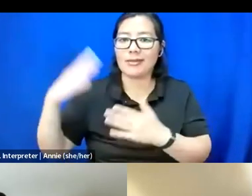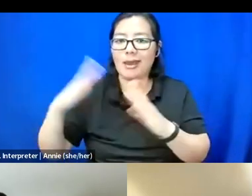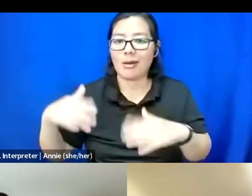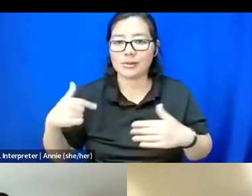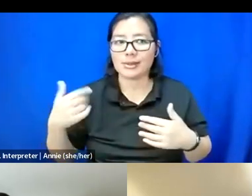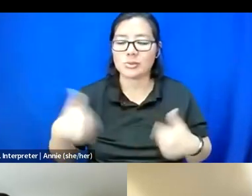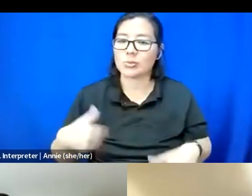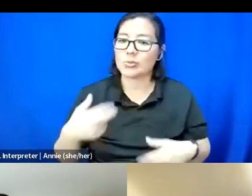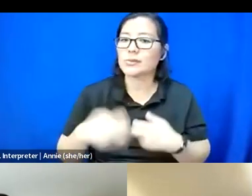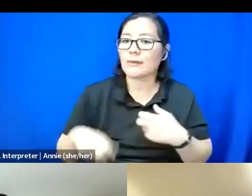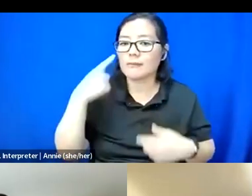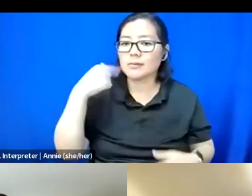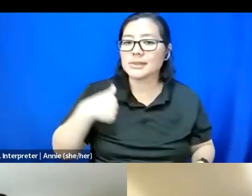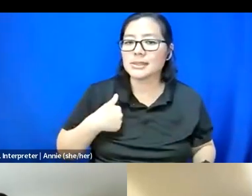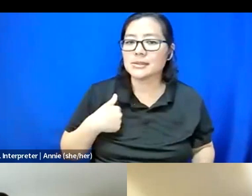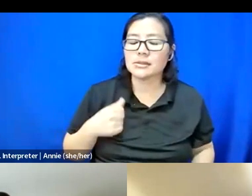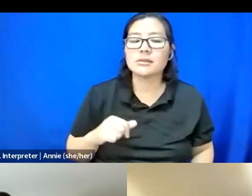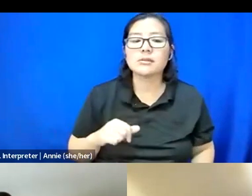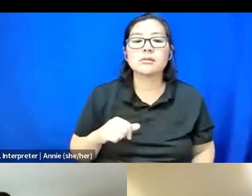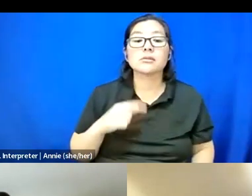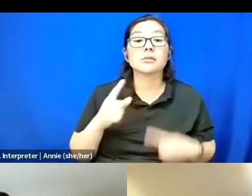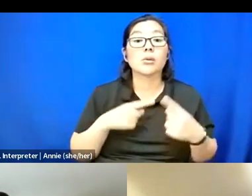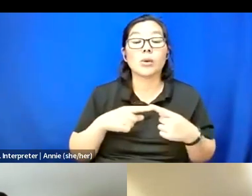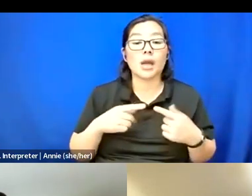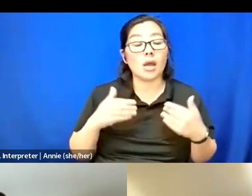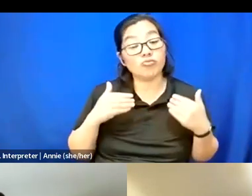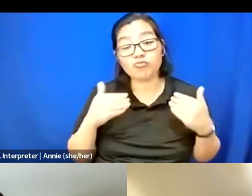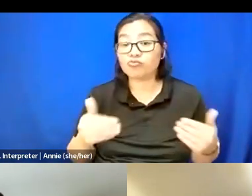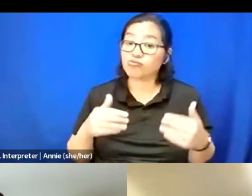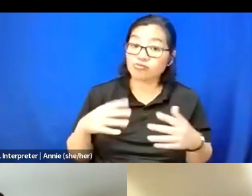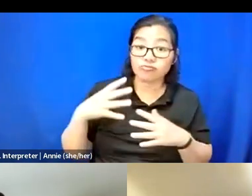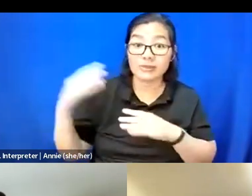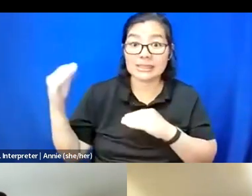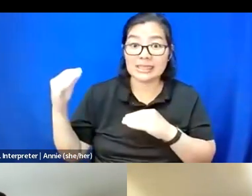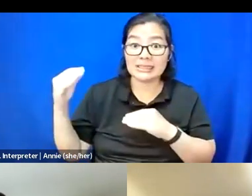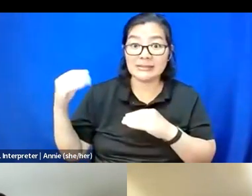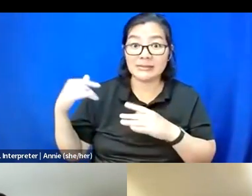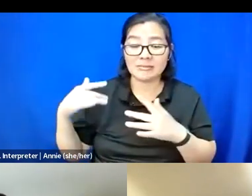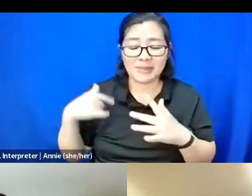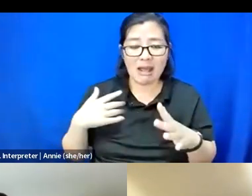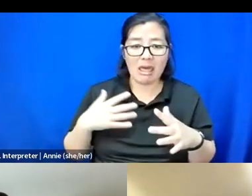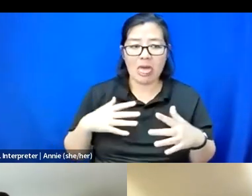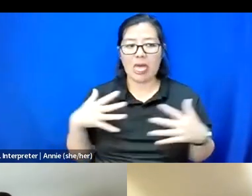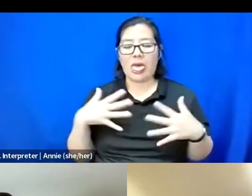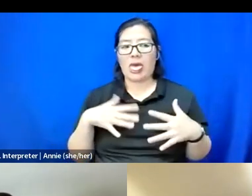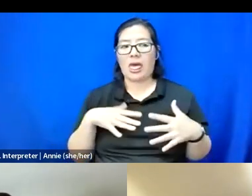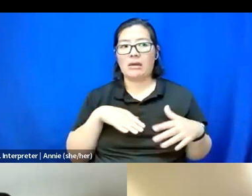And when I do take that charge to leave the house, I feel very scared about being in these spaces where, you know,